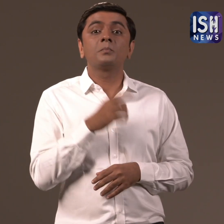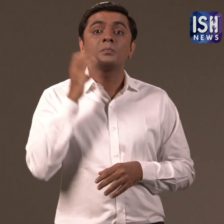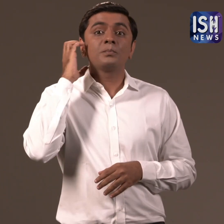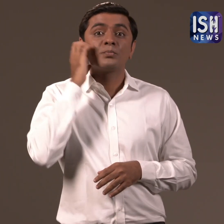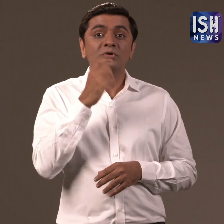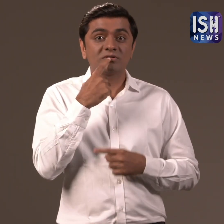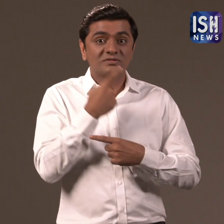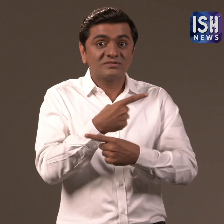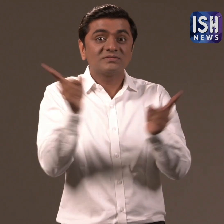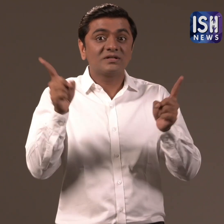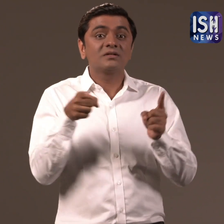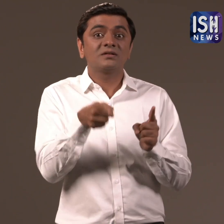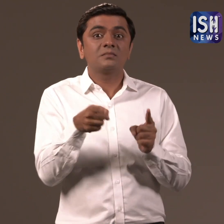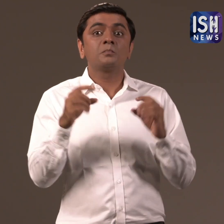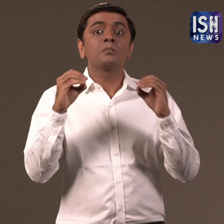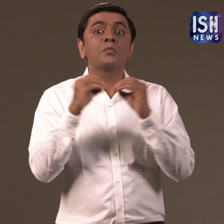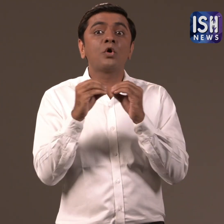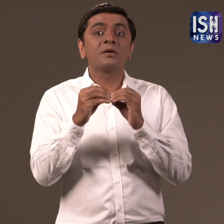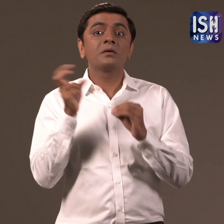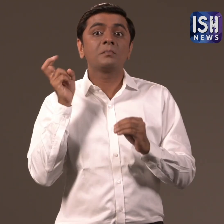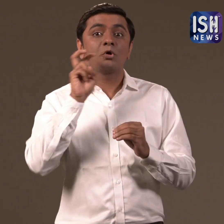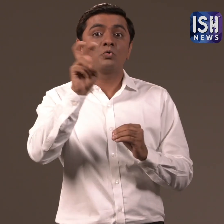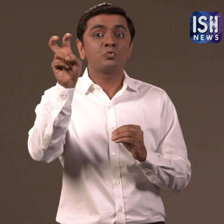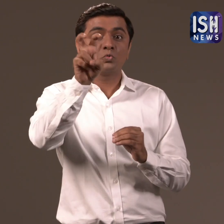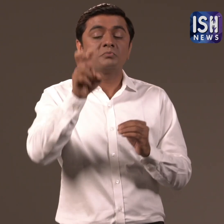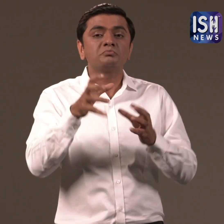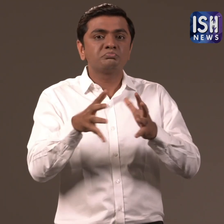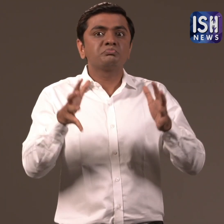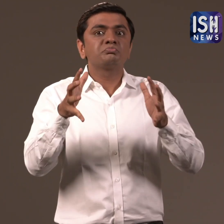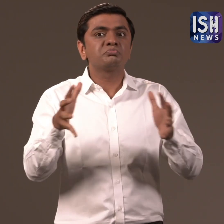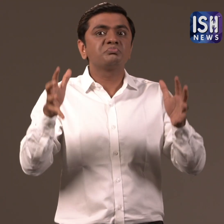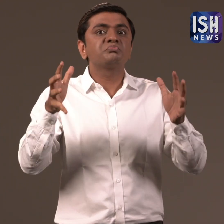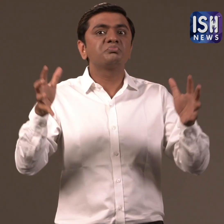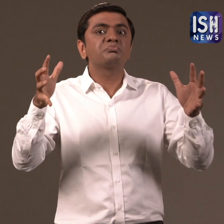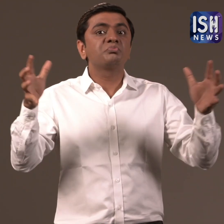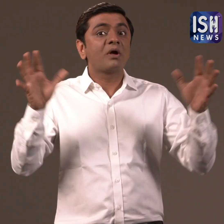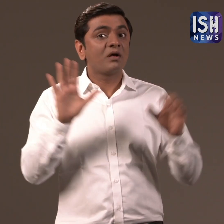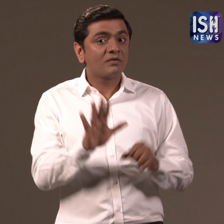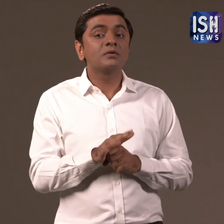PM Modi said that, in the next few years more metros will be added